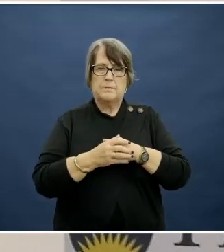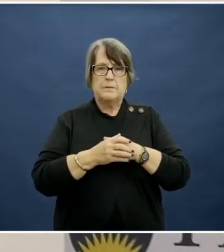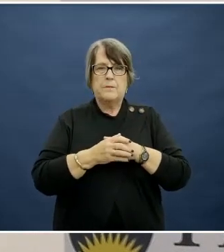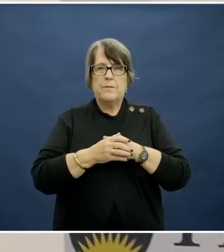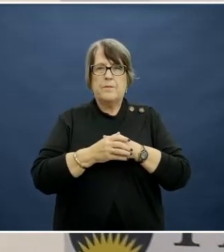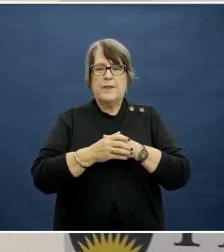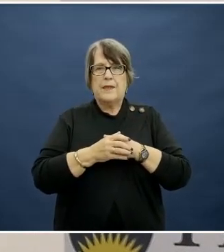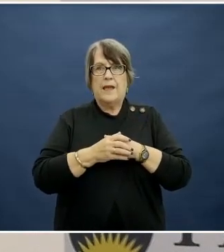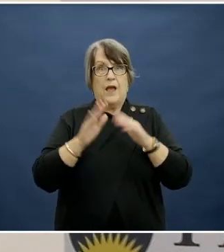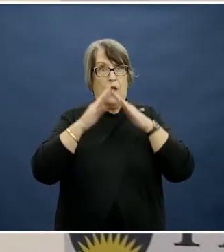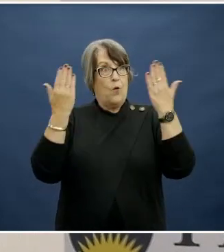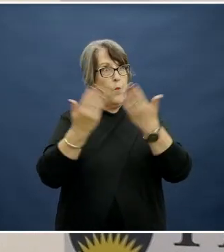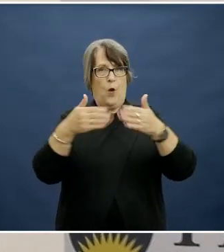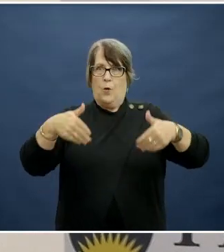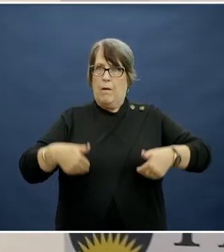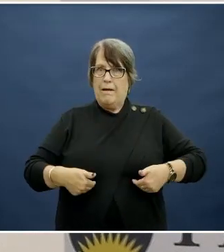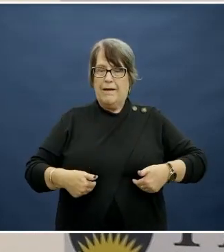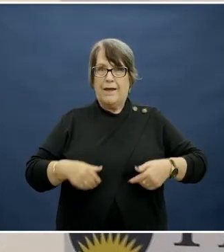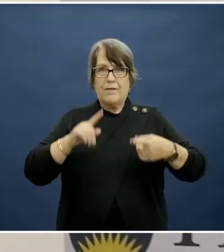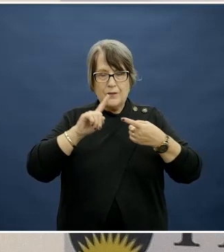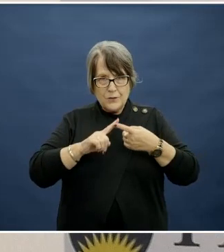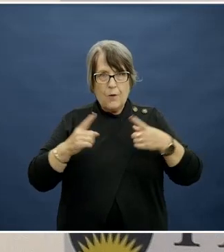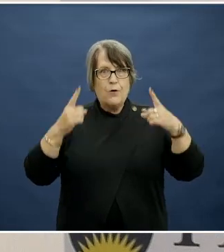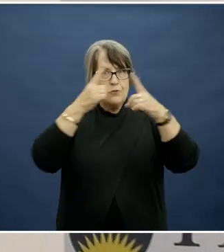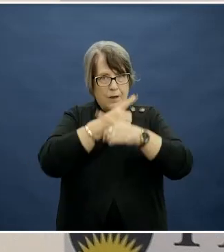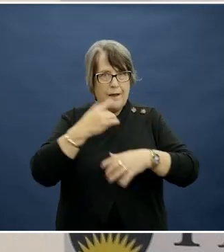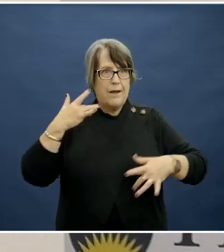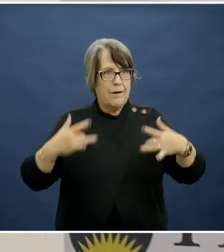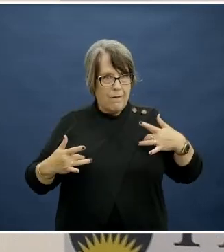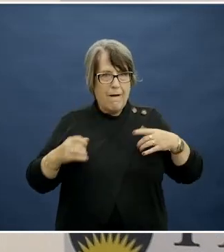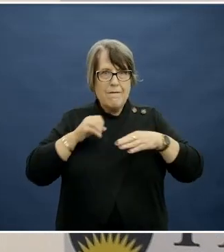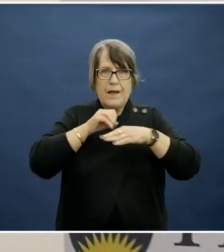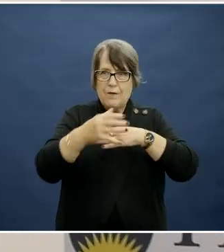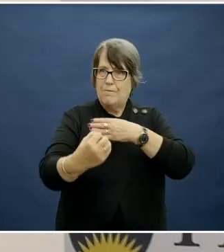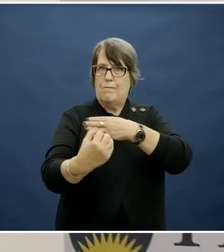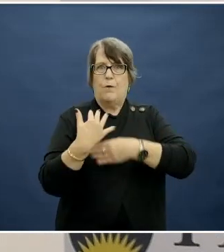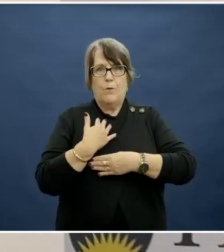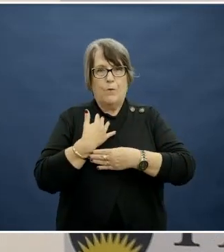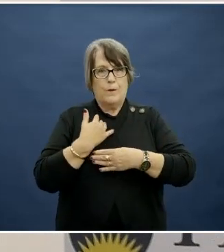And the world in which we live continues to shape our everyday lives, including the food choices we make.